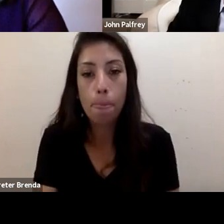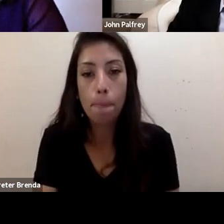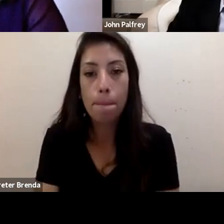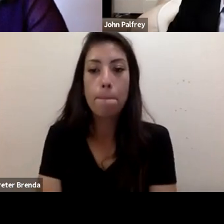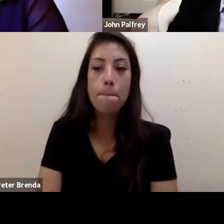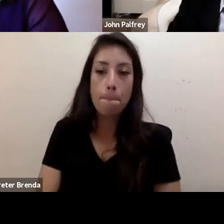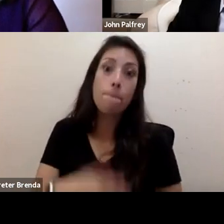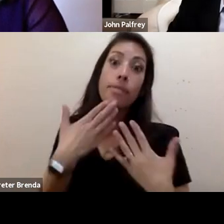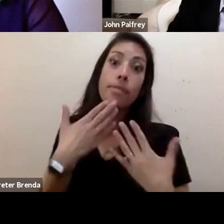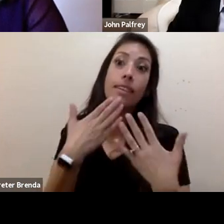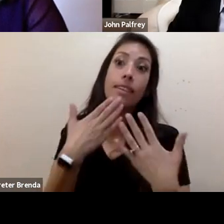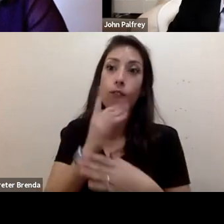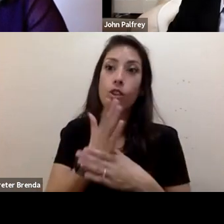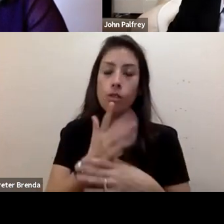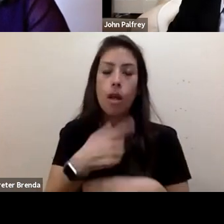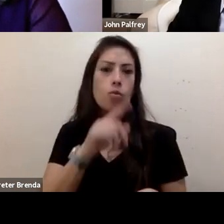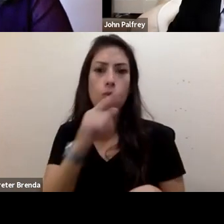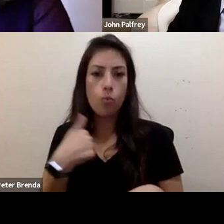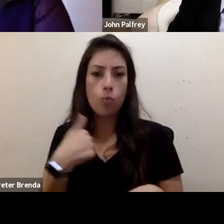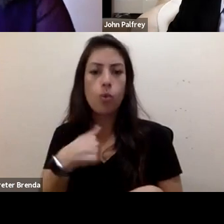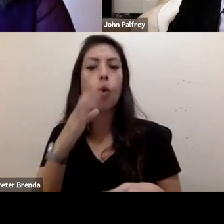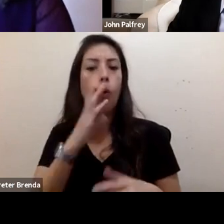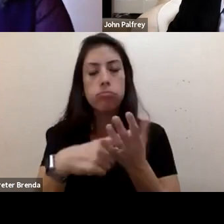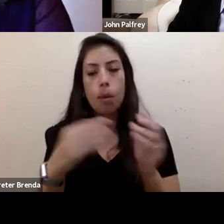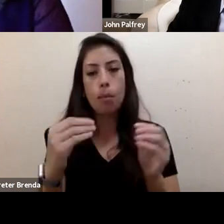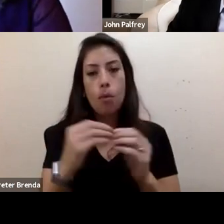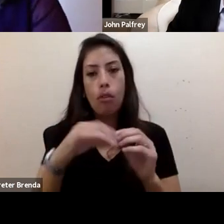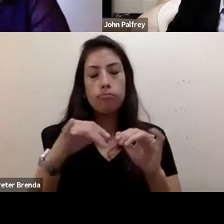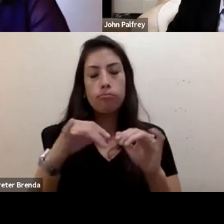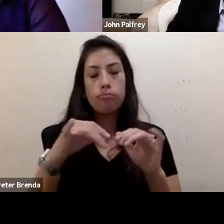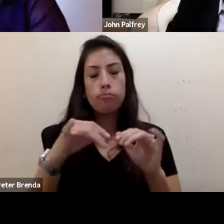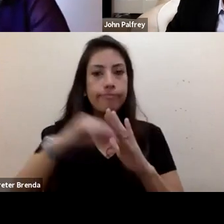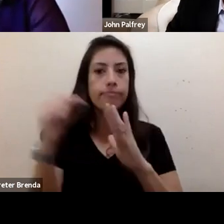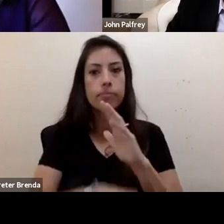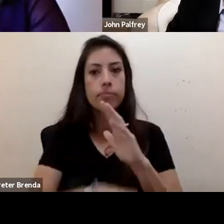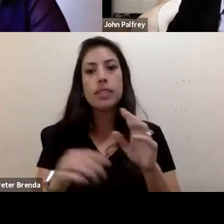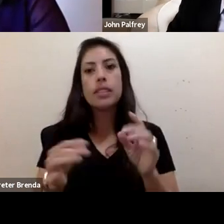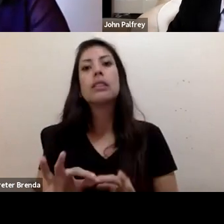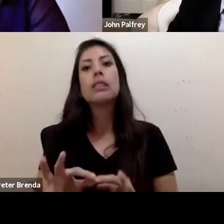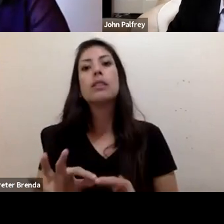and I'm sure we'll unpack many of those topics, Daphne, especially of the systems of oppression you started with. Valerie, would you mind, please, going next?